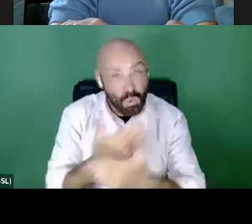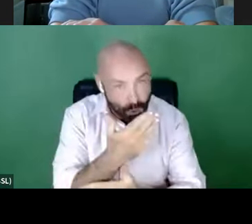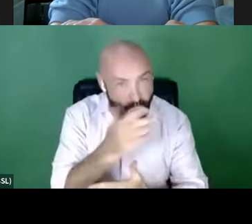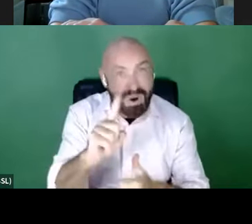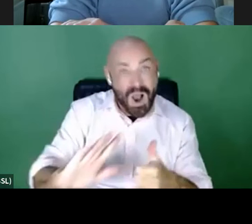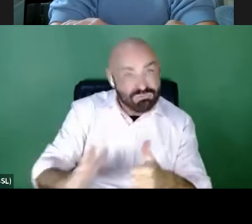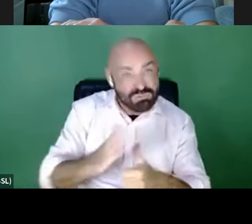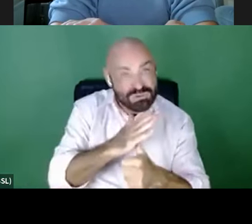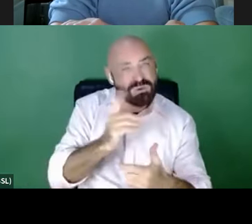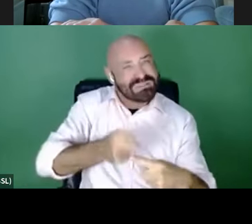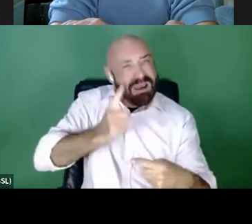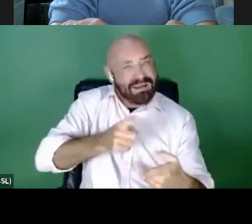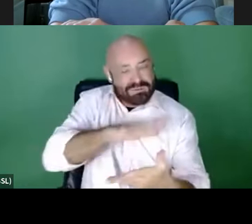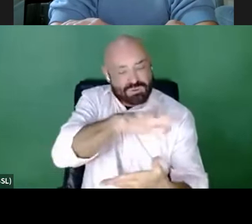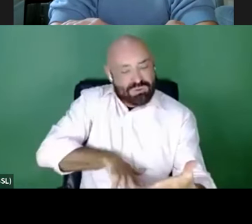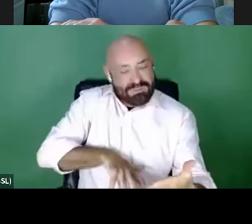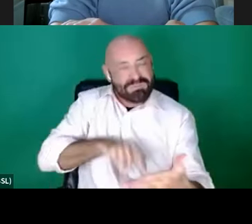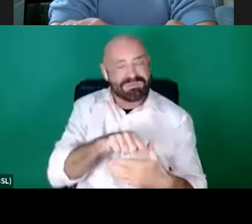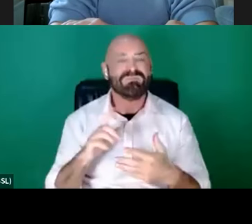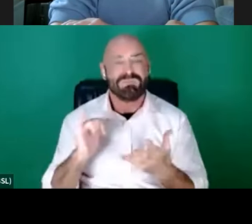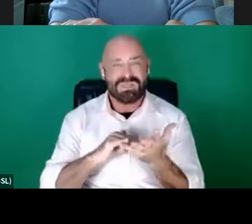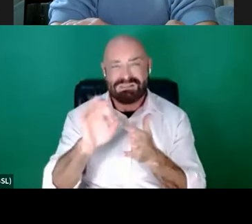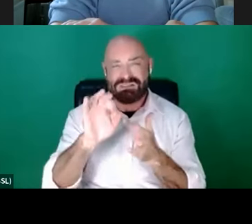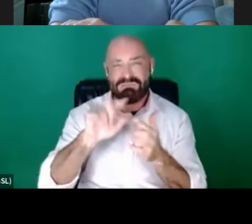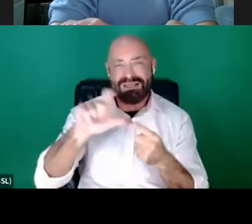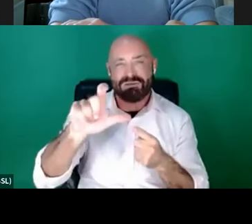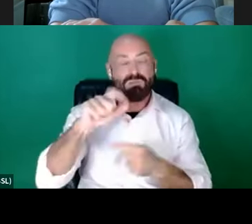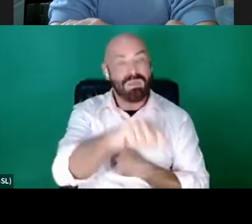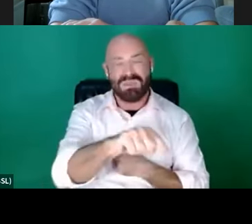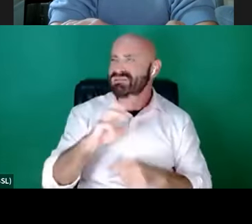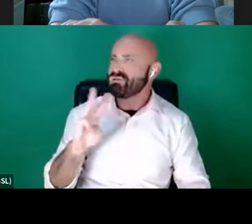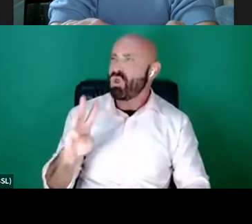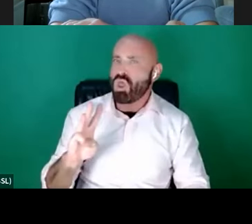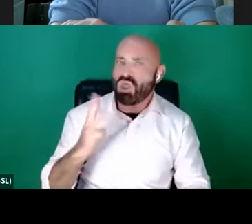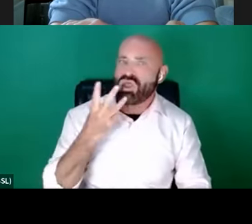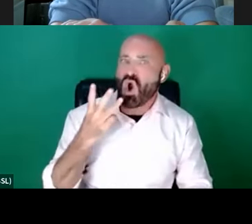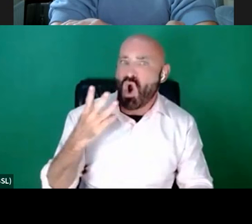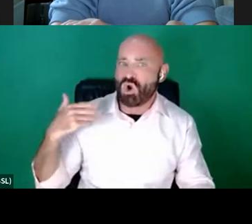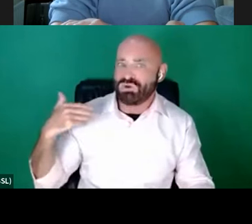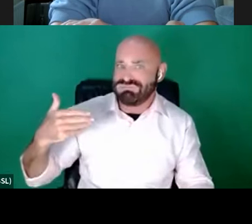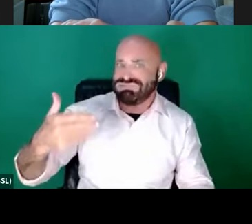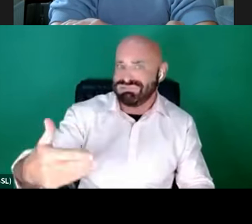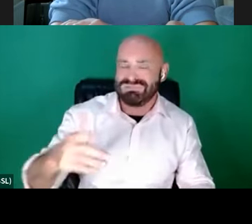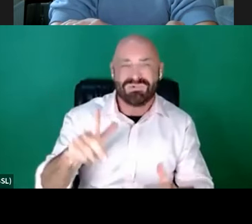script. This is going to be the third Writers' Access Group that Writersroom has run and